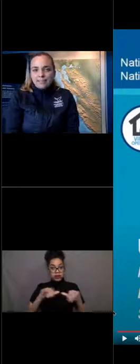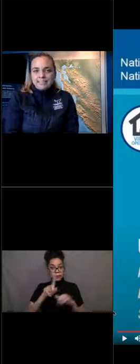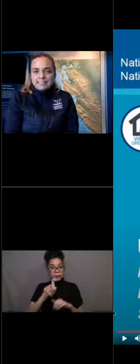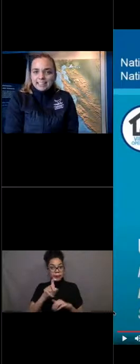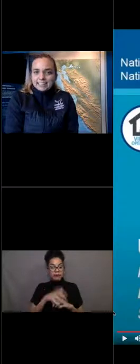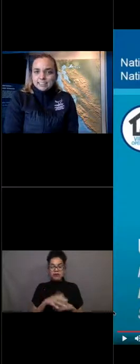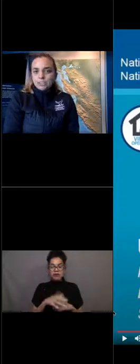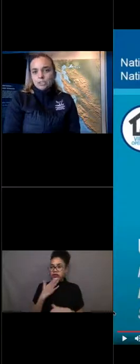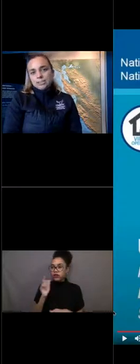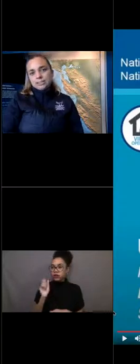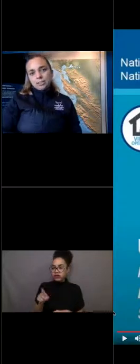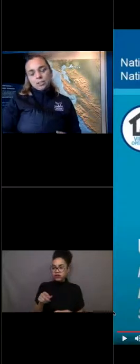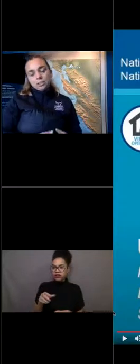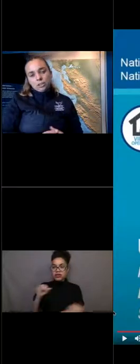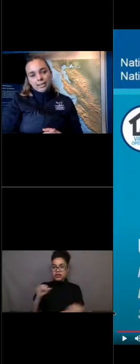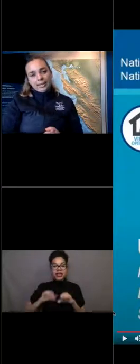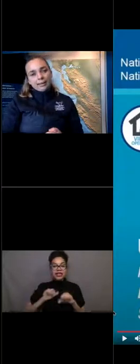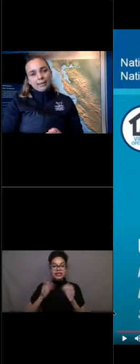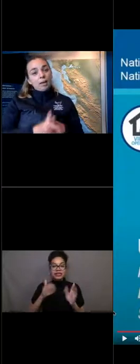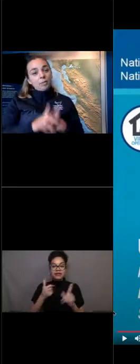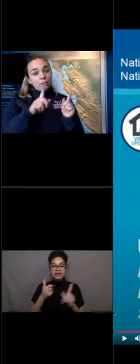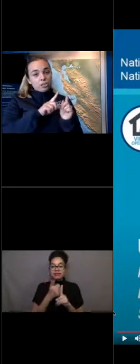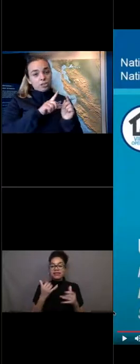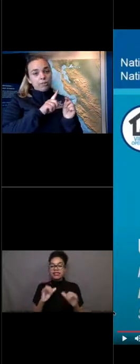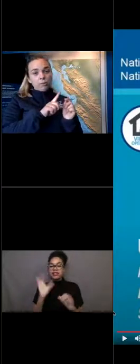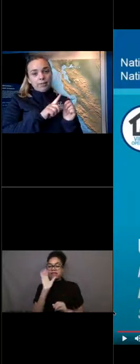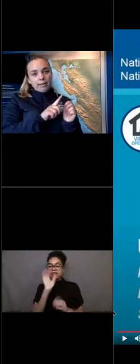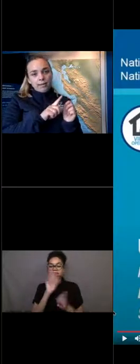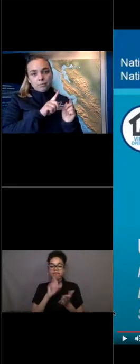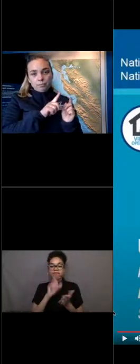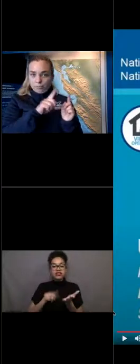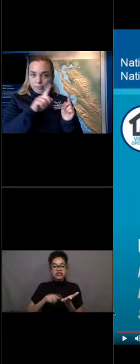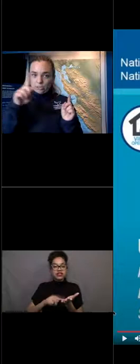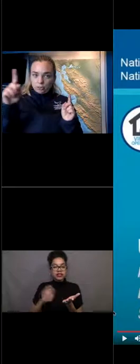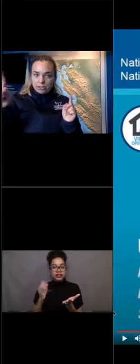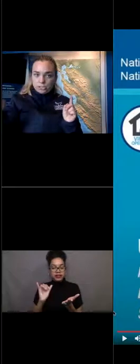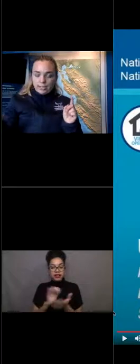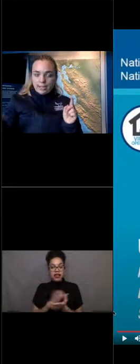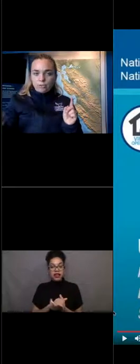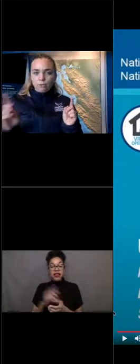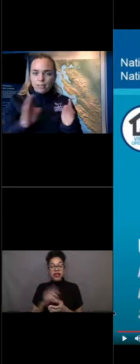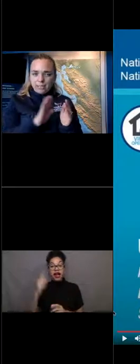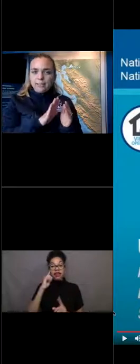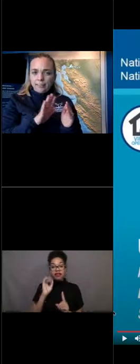that scientists are still looking at. I'm pretty sure that when they come from Indonesia to California,